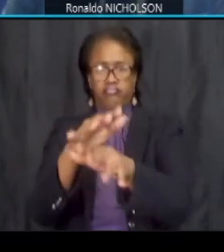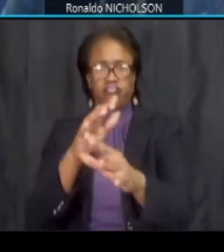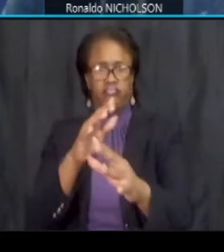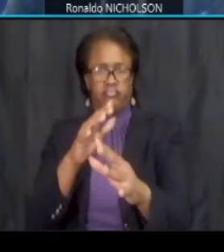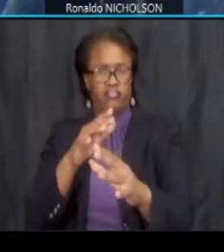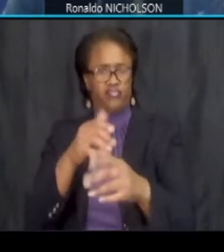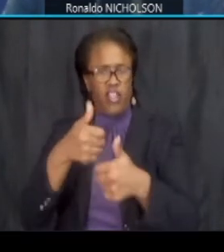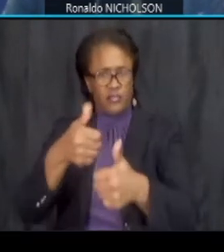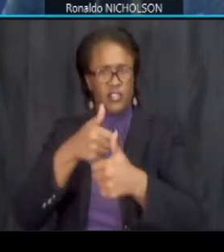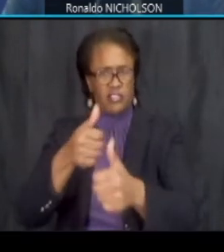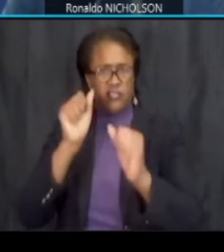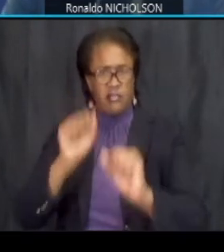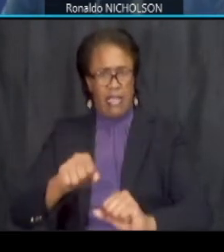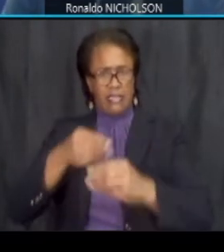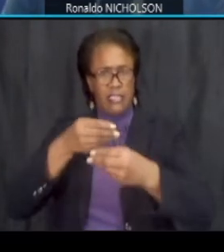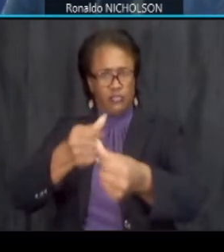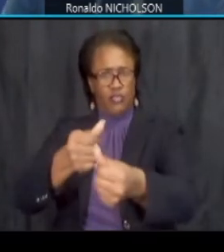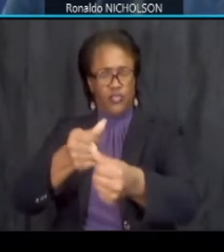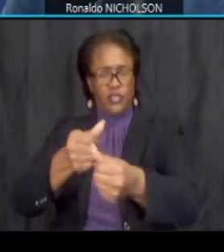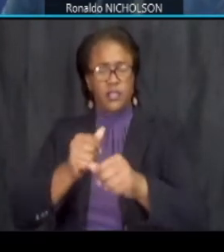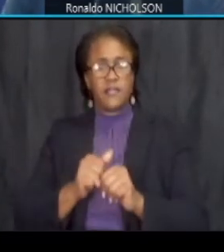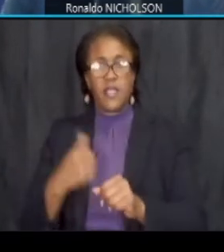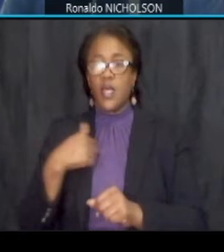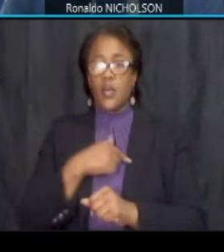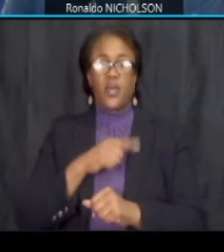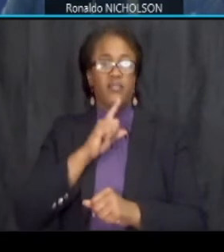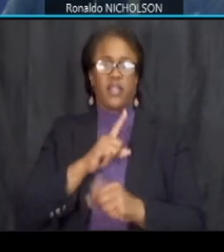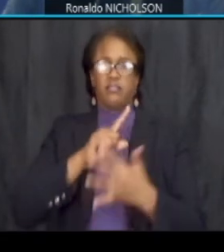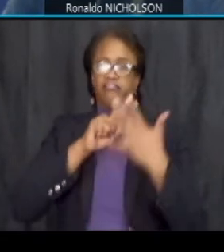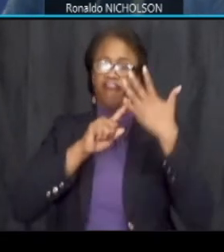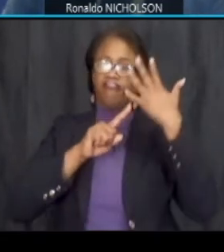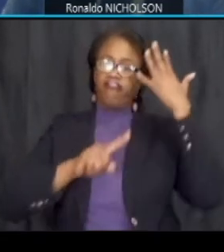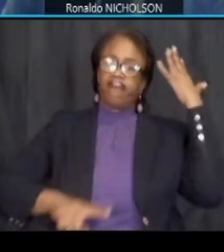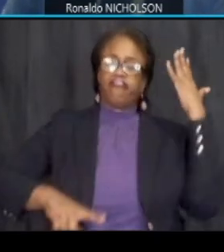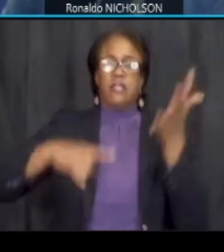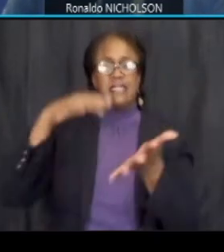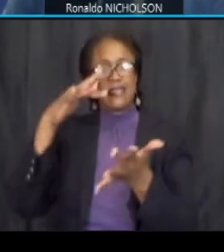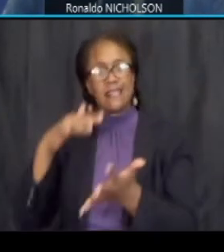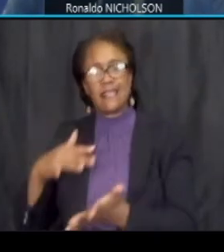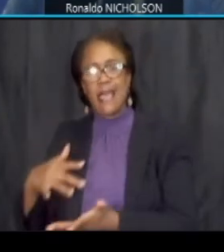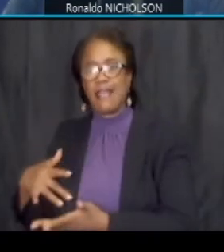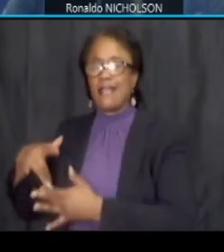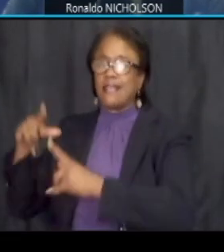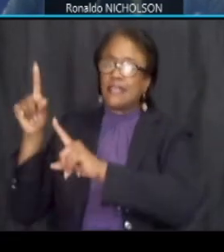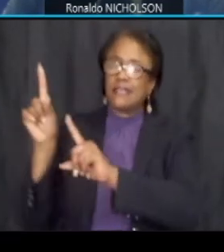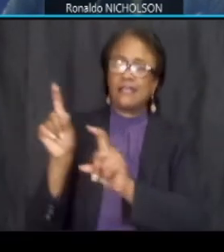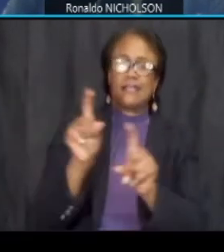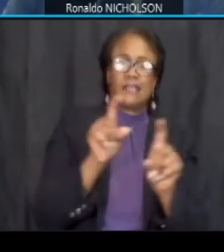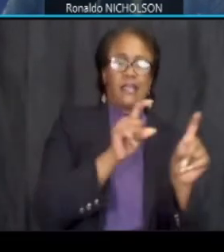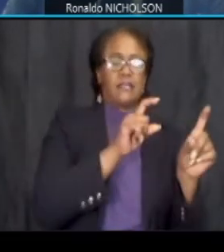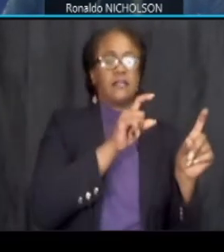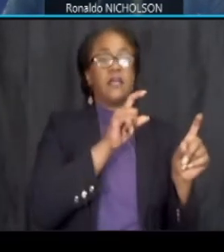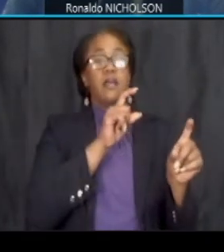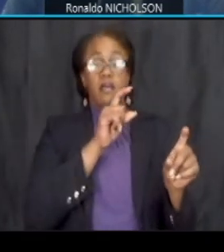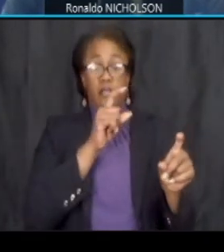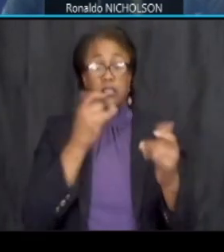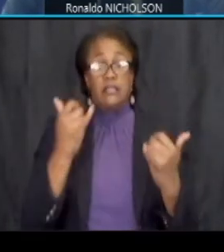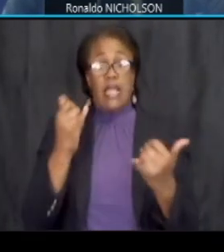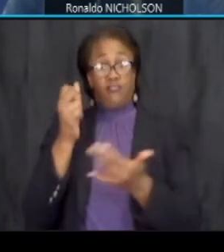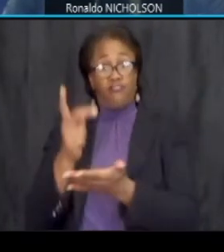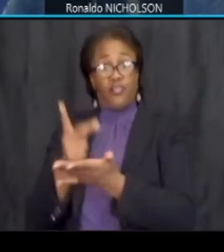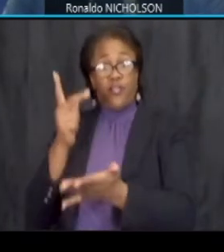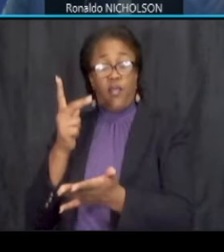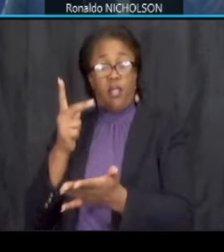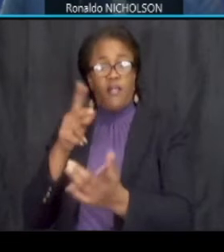have done a whole litany of studies culminating with the approval of the environmental assessment